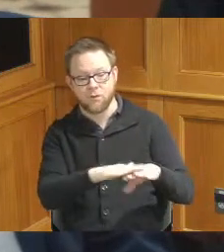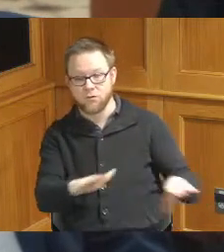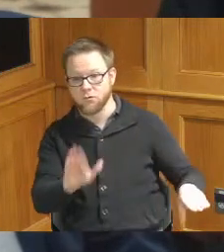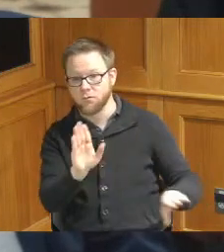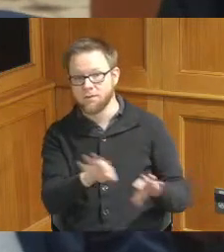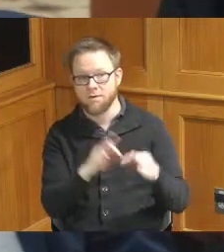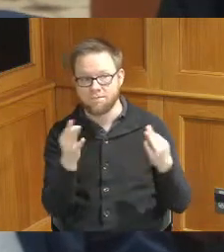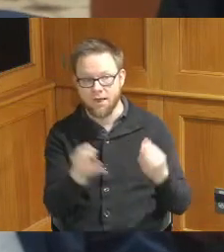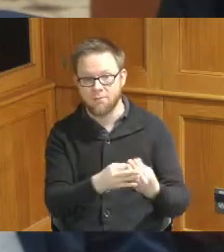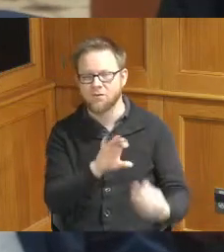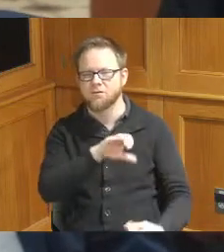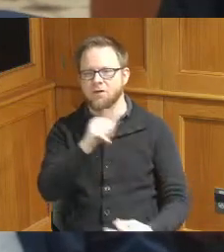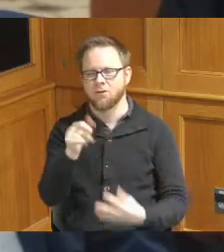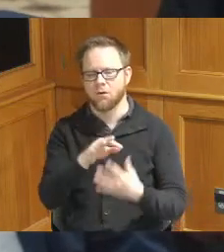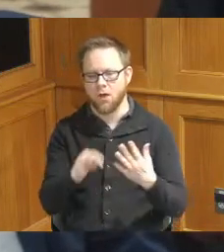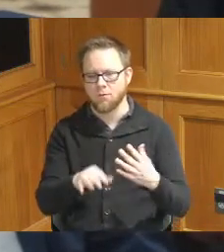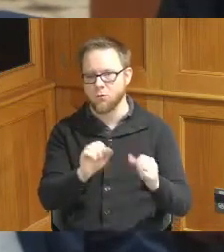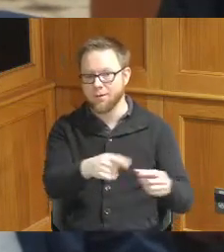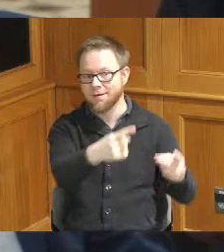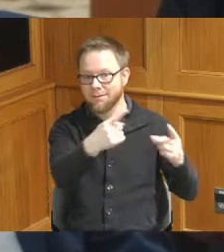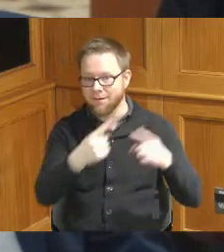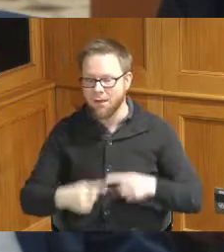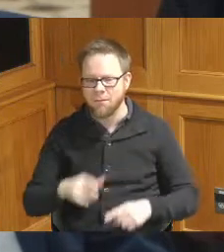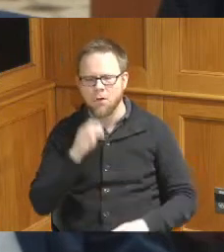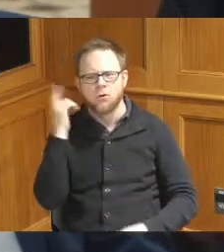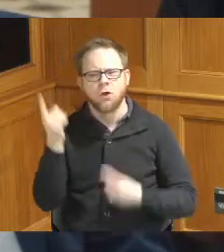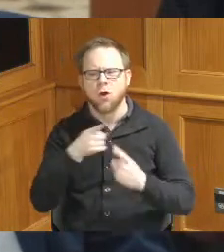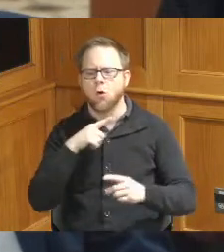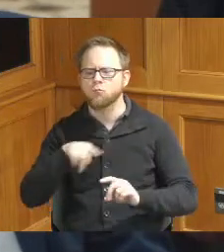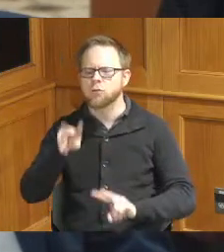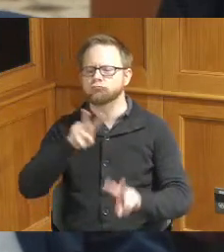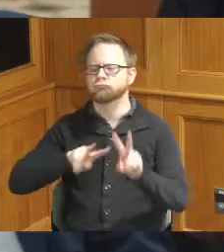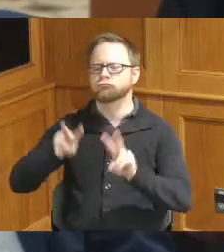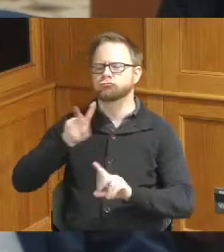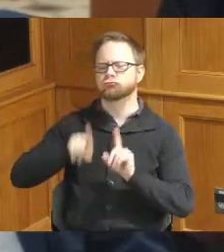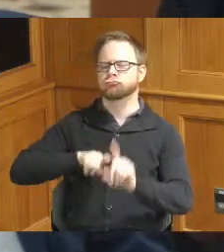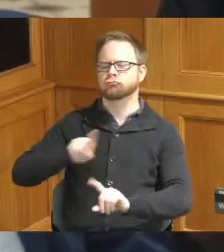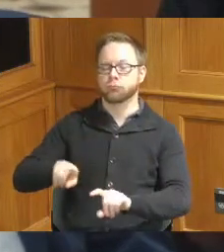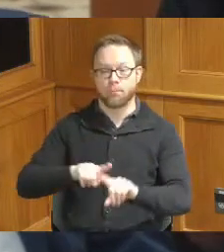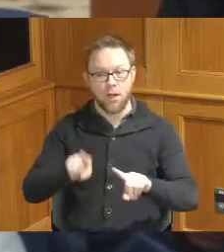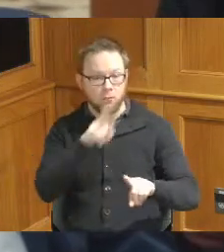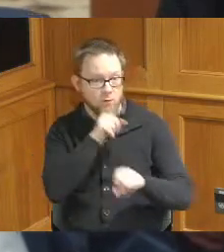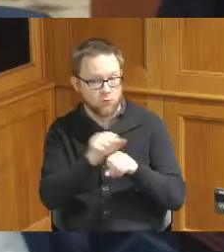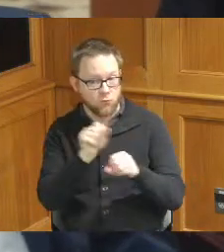they can actually get treatment not just triaged and get connected to aftercare so really trying